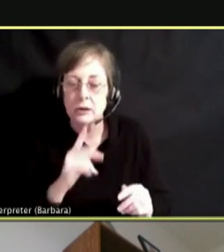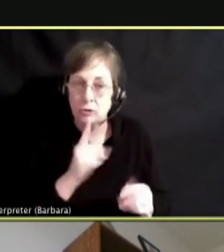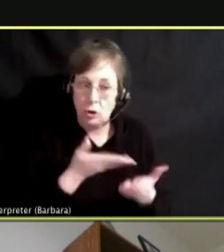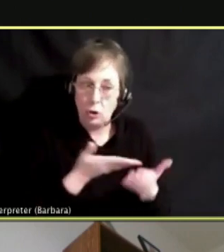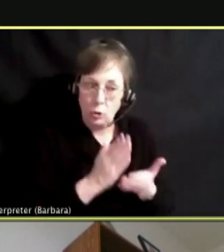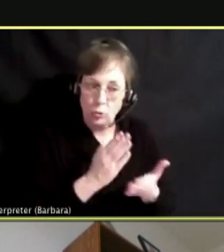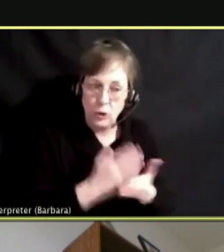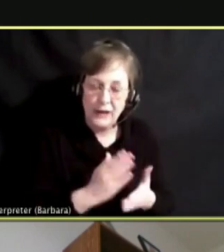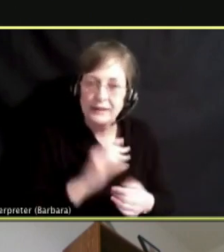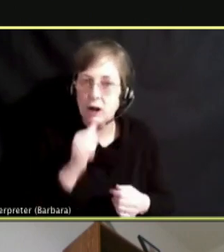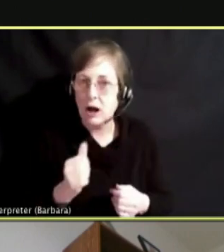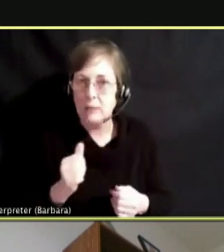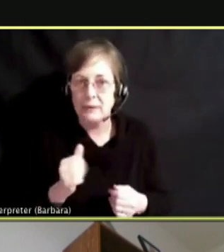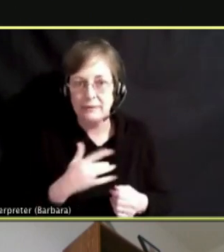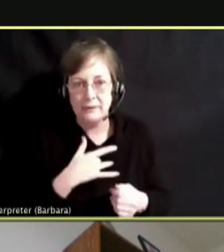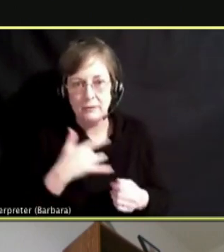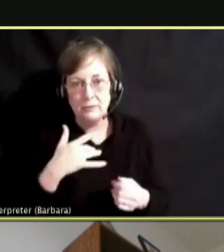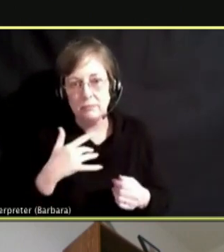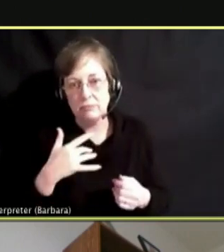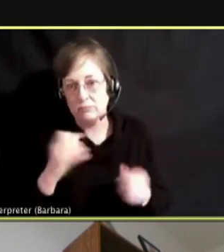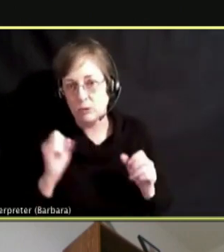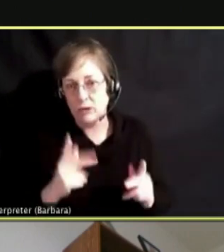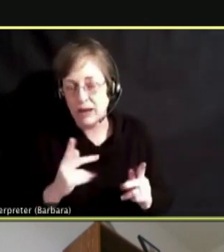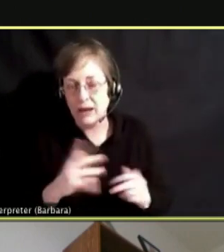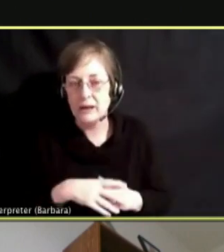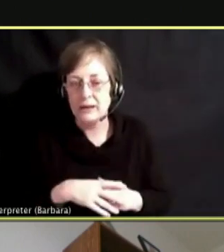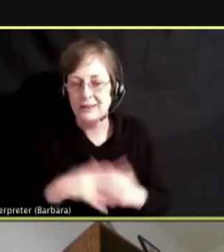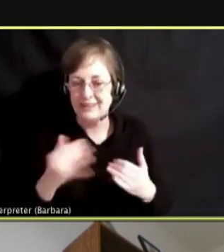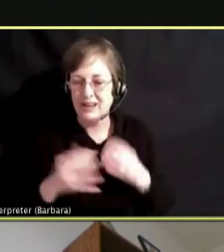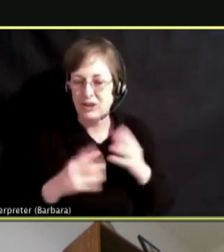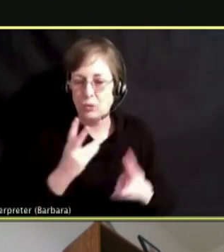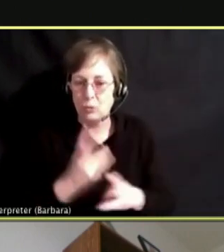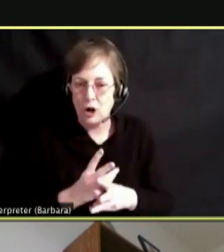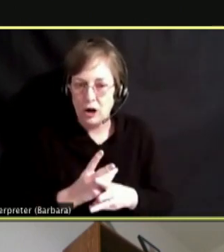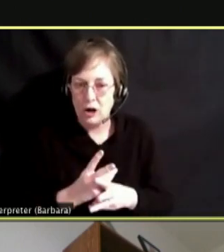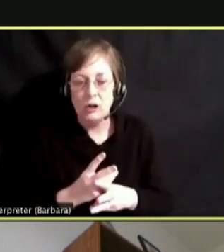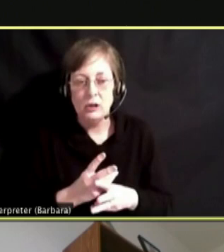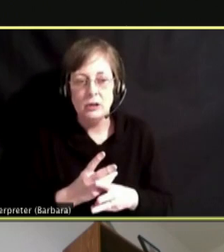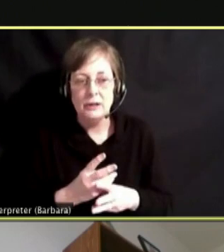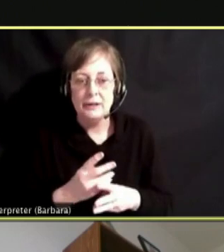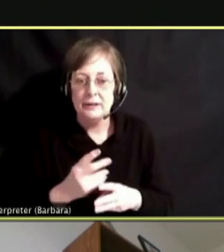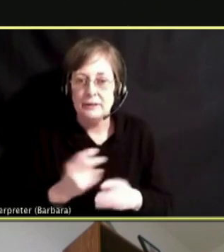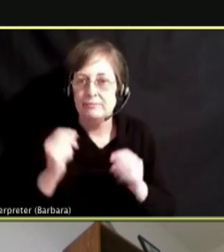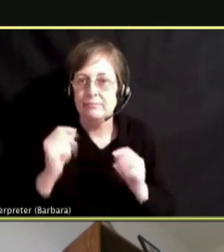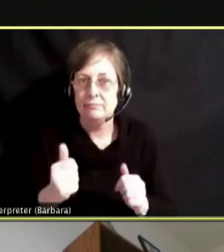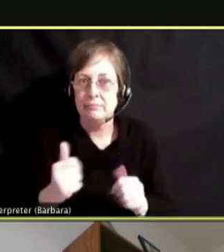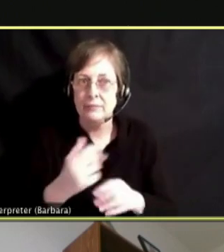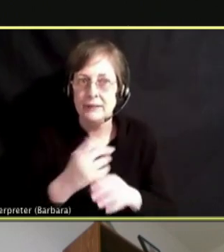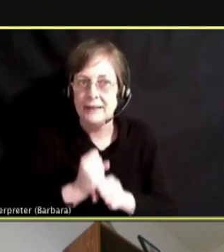WE LIVE IN THIS WORLD WHERE EVERYTHING IS INSTANTANEOUS OR EVERYTHING IS SUPPOSED TO BE PERFECT.